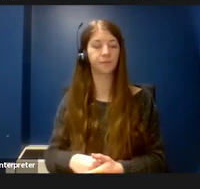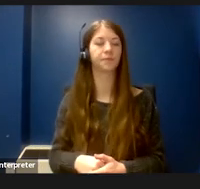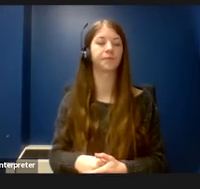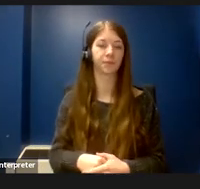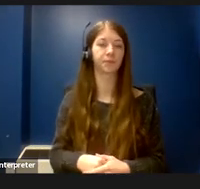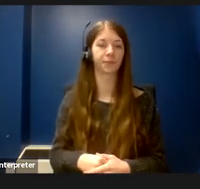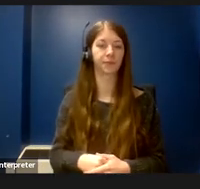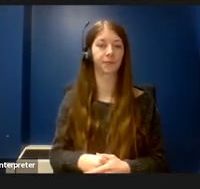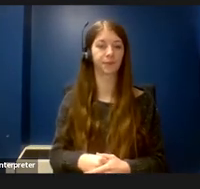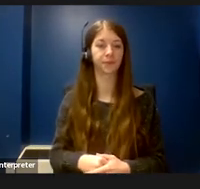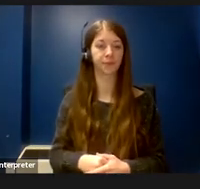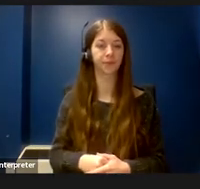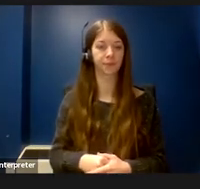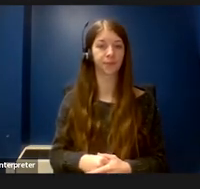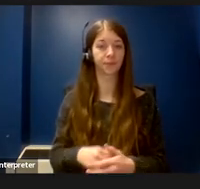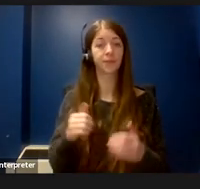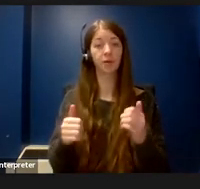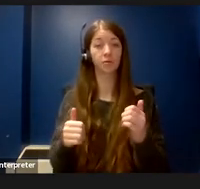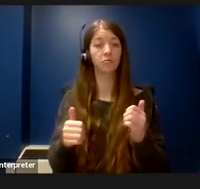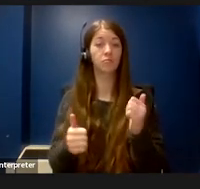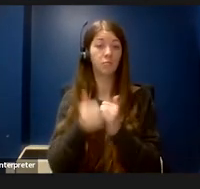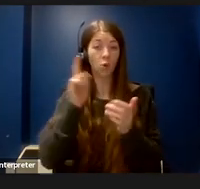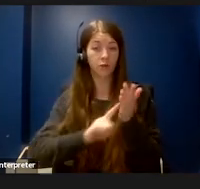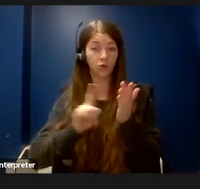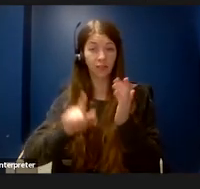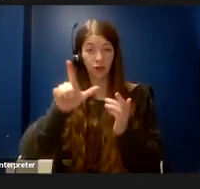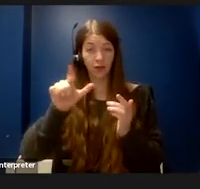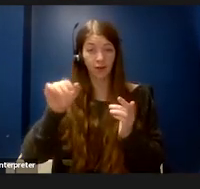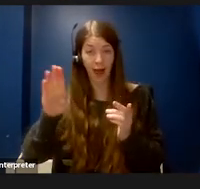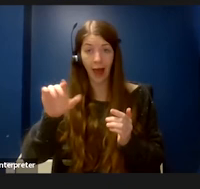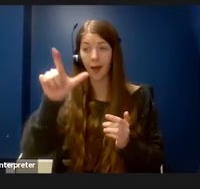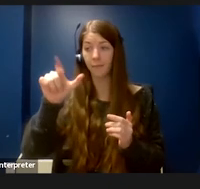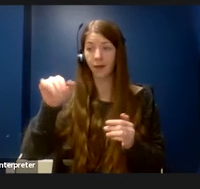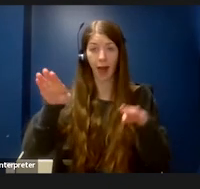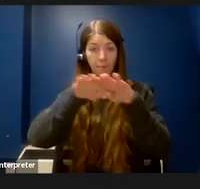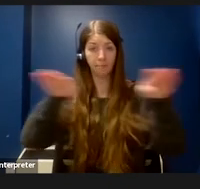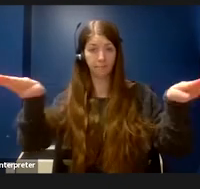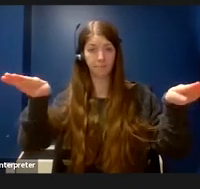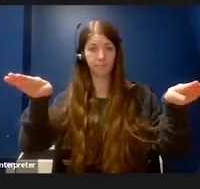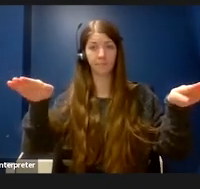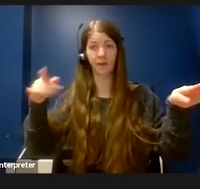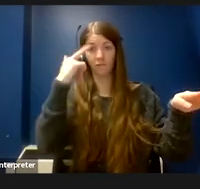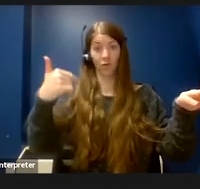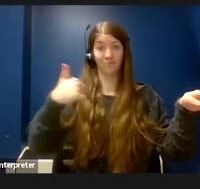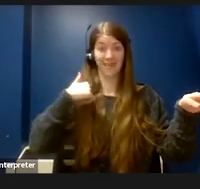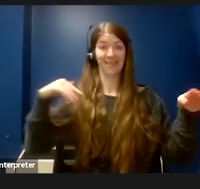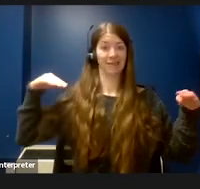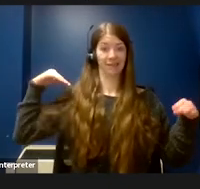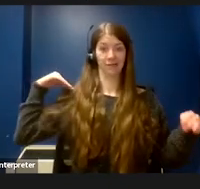Most research labs or lab benches come up to about my shoulder, so that's a surface that's